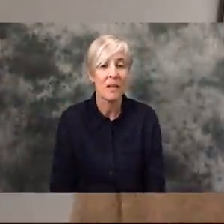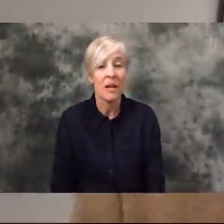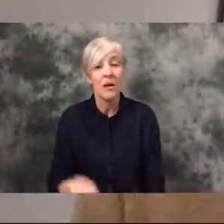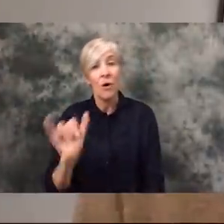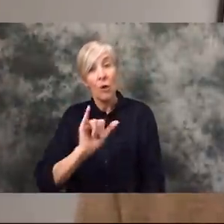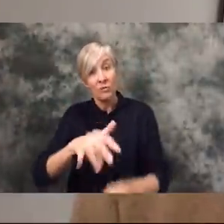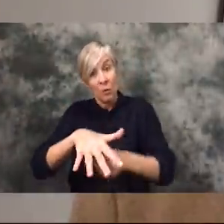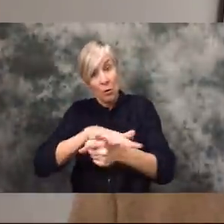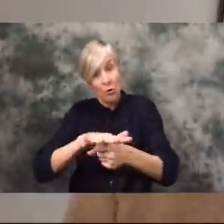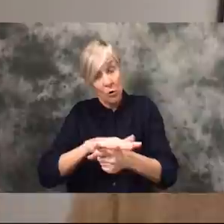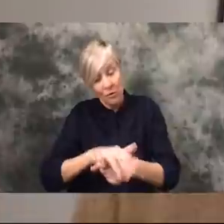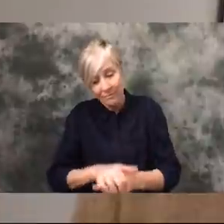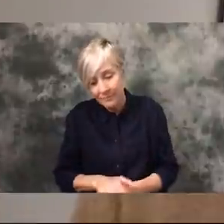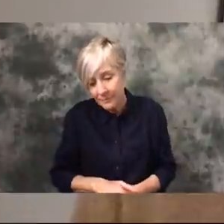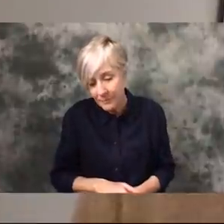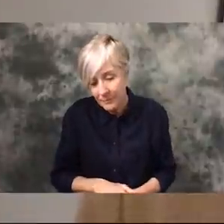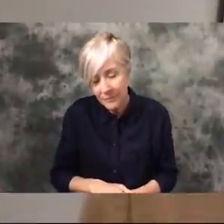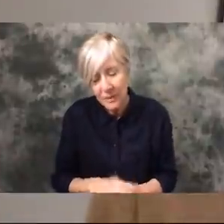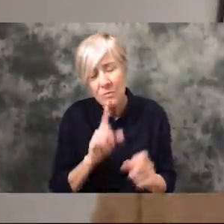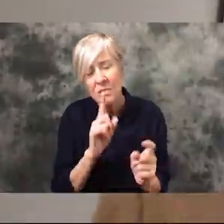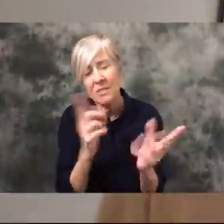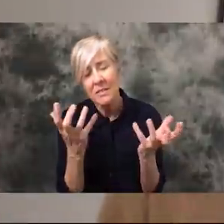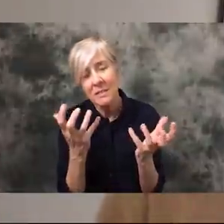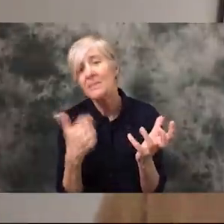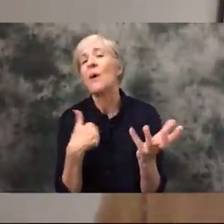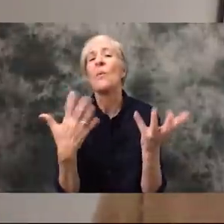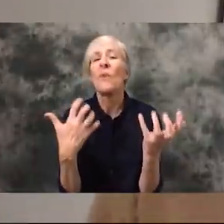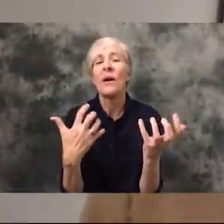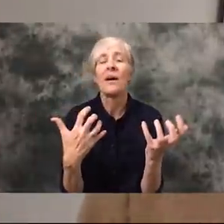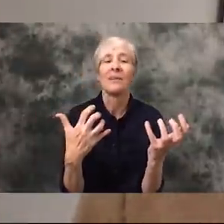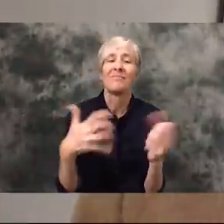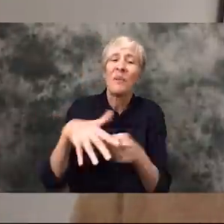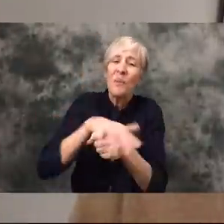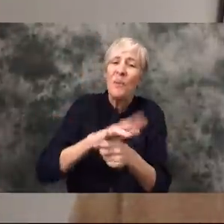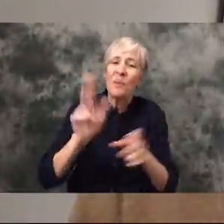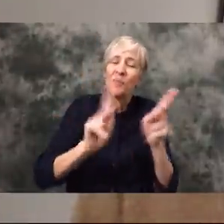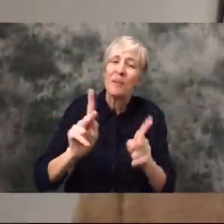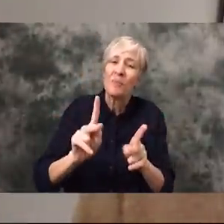here locally I just I really really really want our local people to take